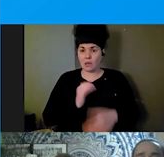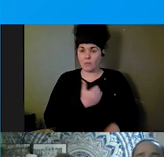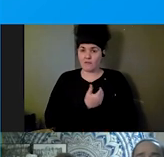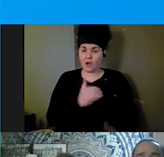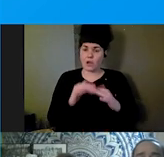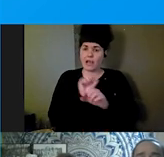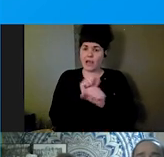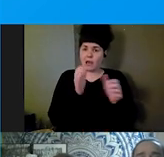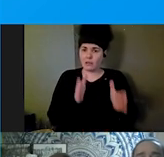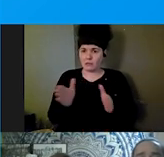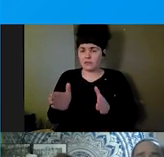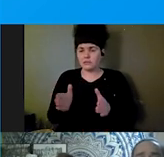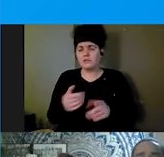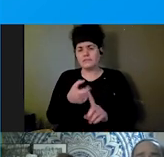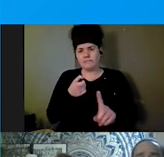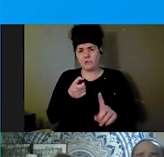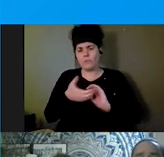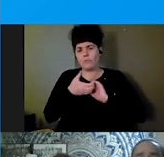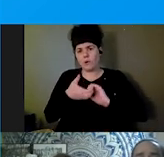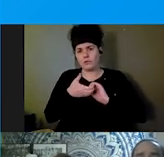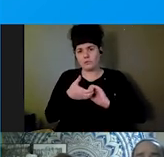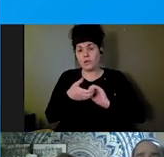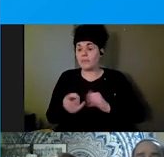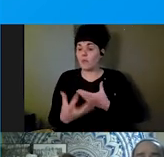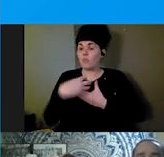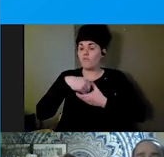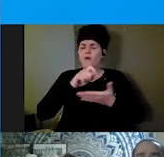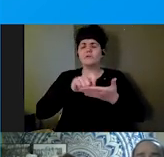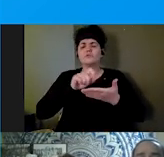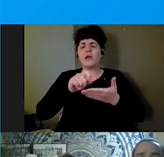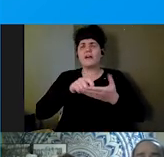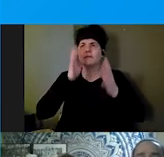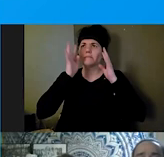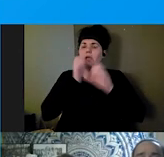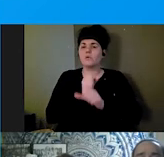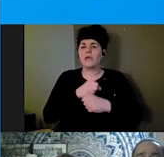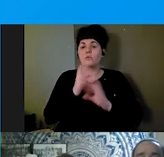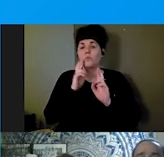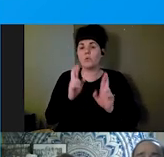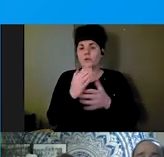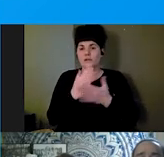were part of drafting and creating this report. Some quotes that come from it is, "The threat of disaster-related